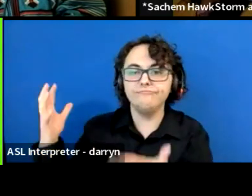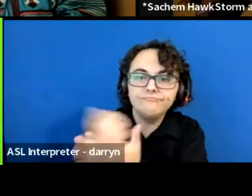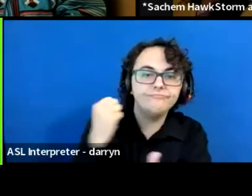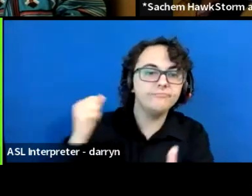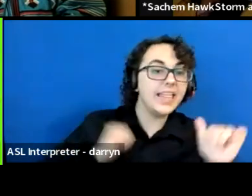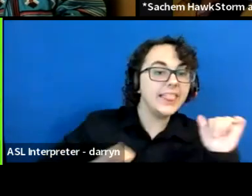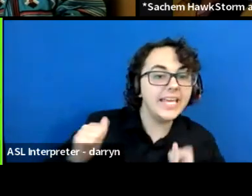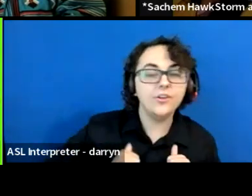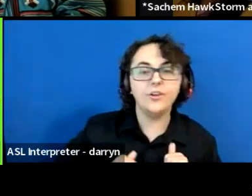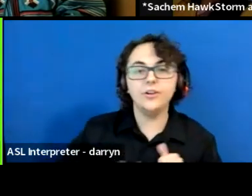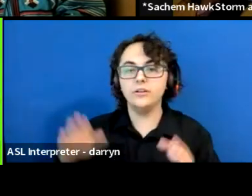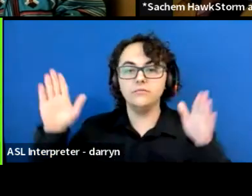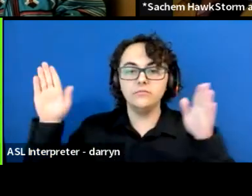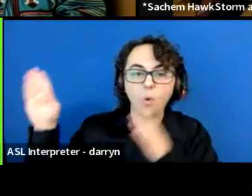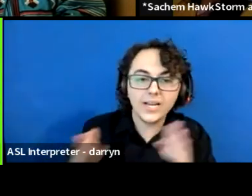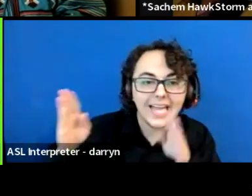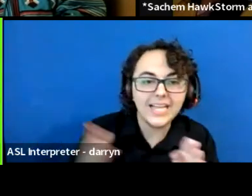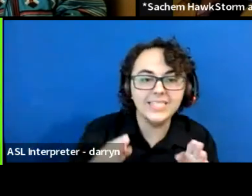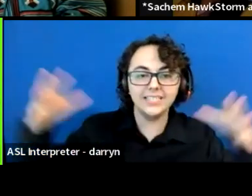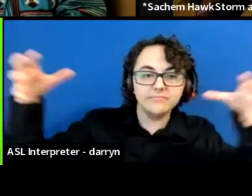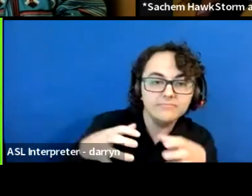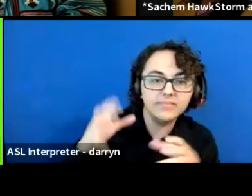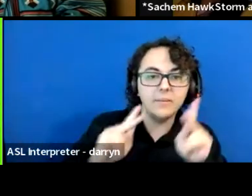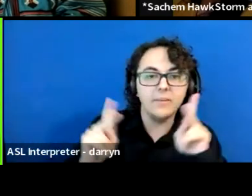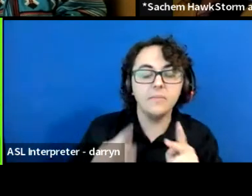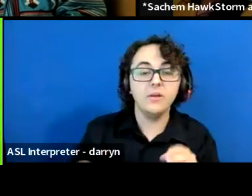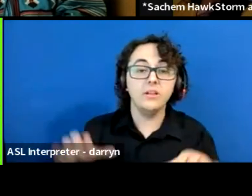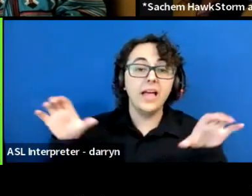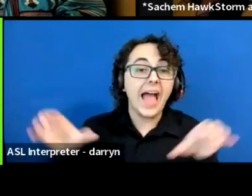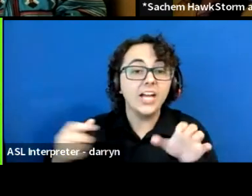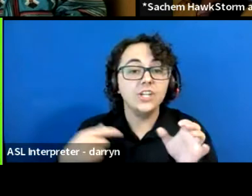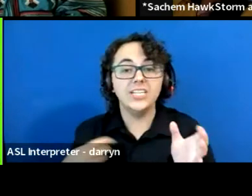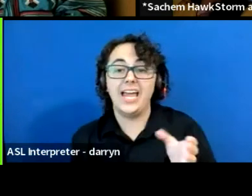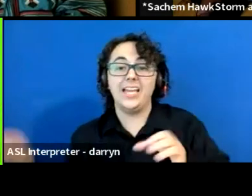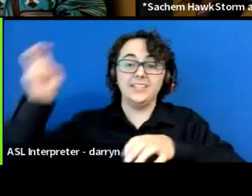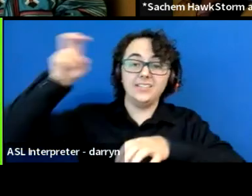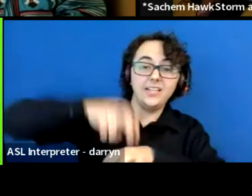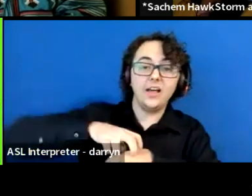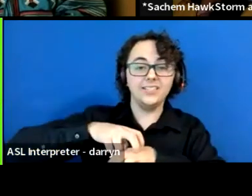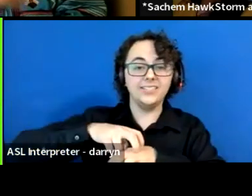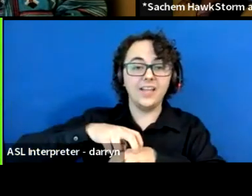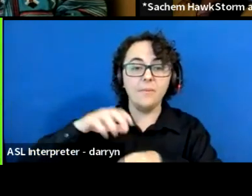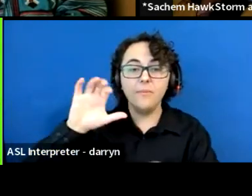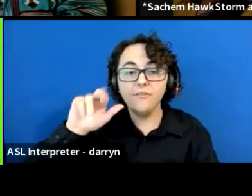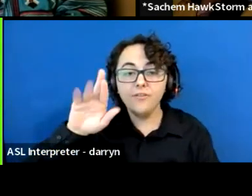And I use actions where I get on top of cranes, and I've been arrested 18 times.